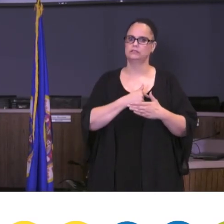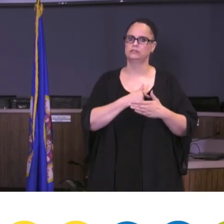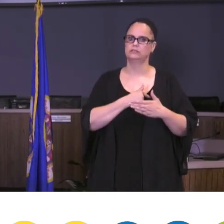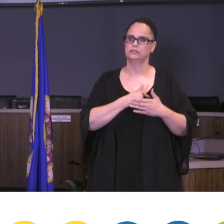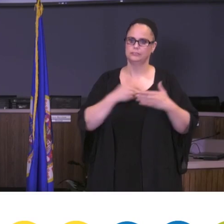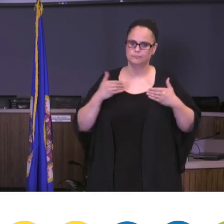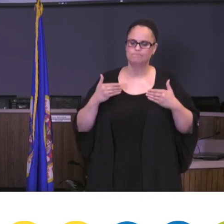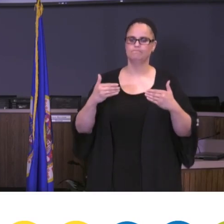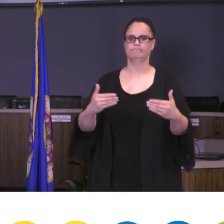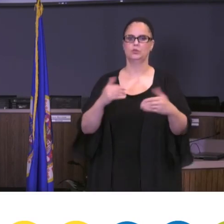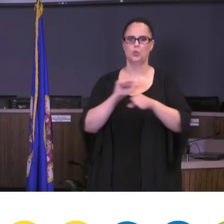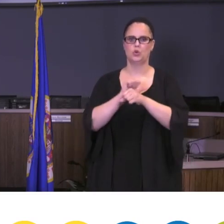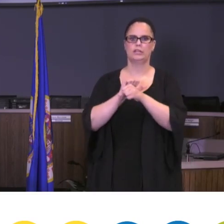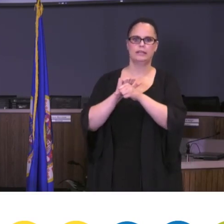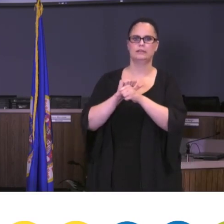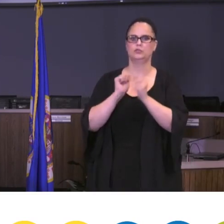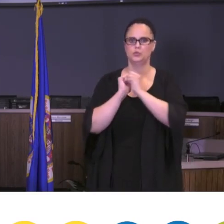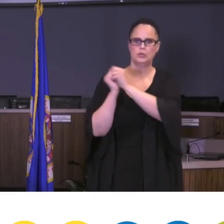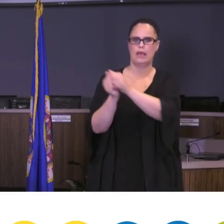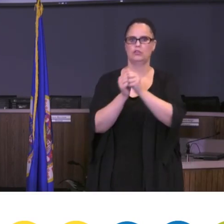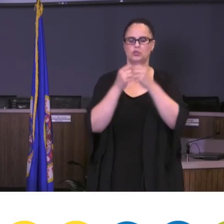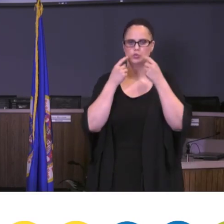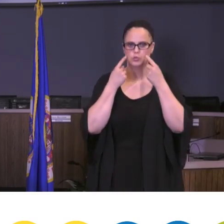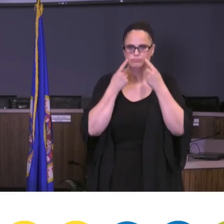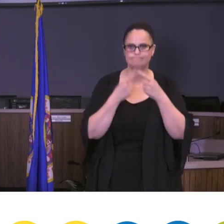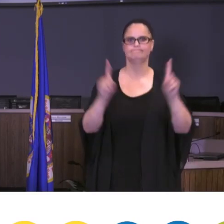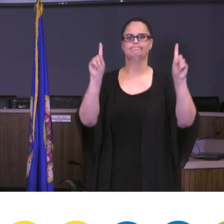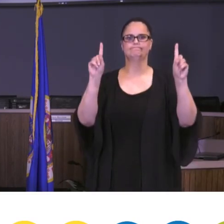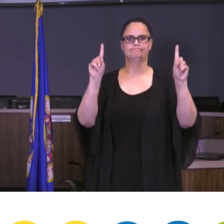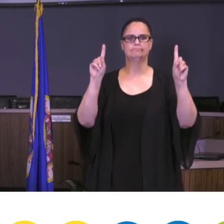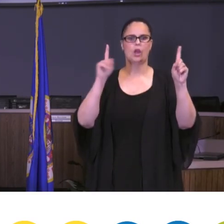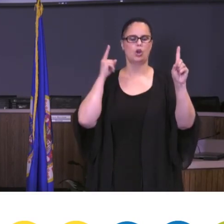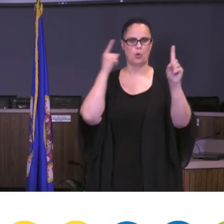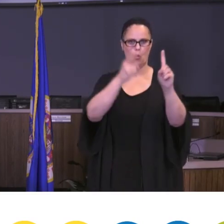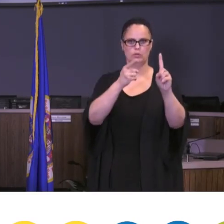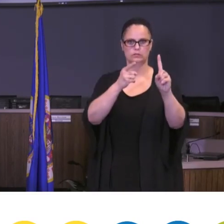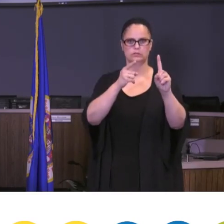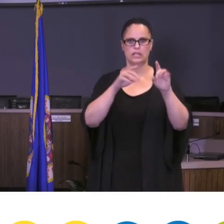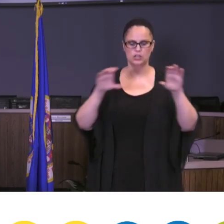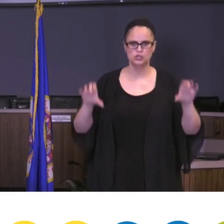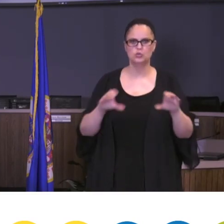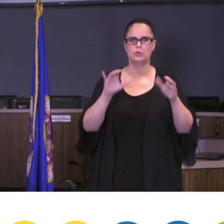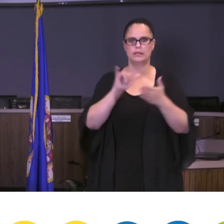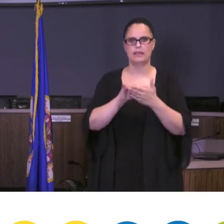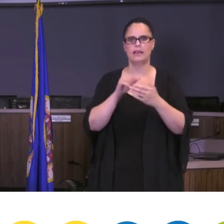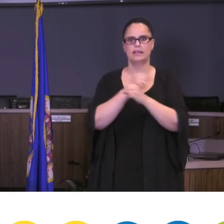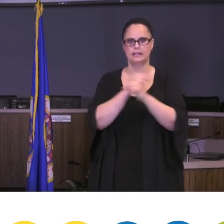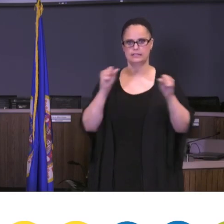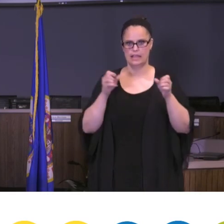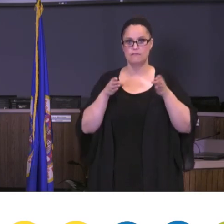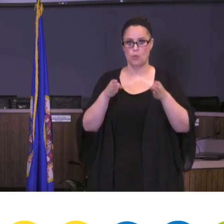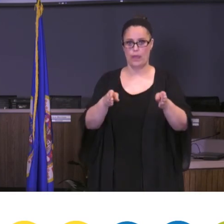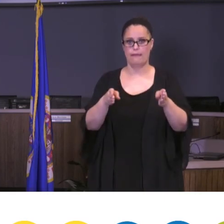together at accomplishing our goals and doing it, by the way, in a safe way. It's the way schools should